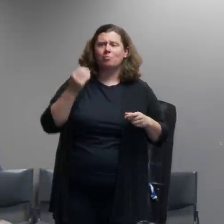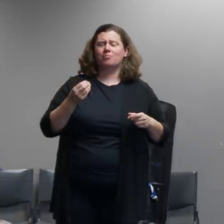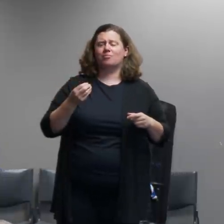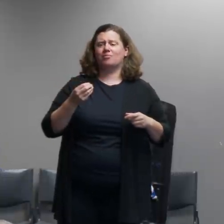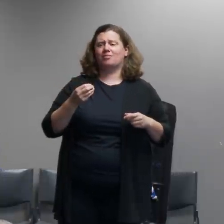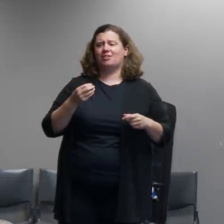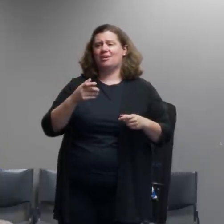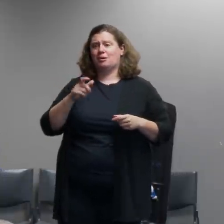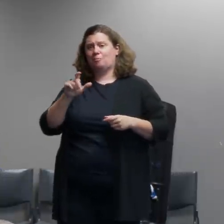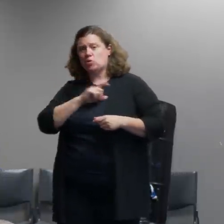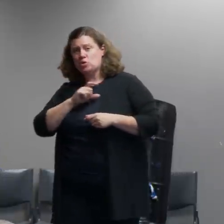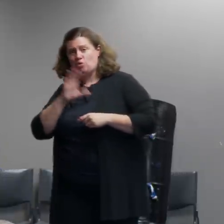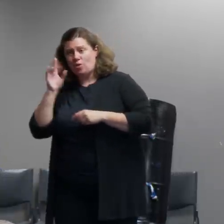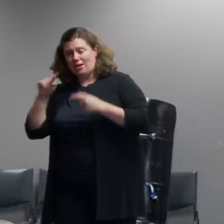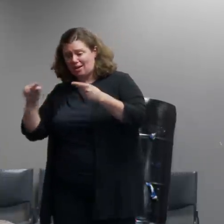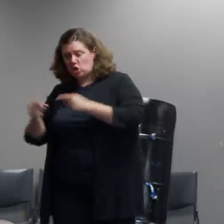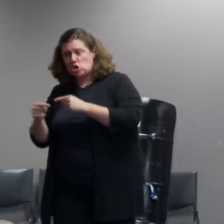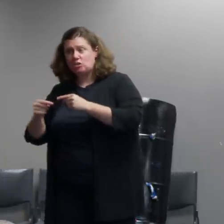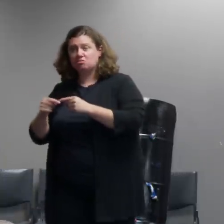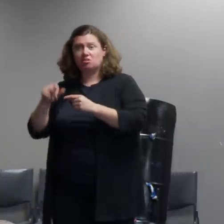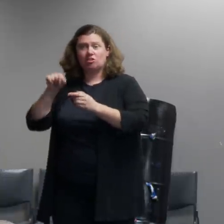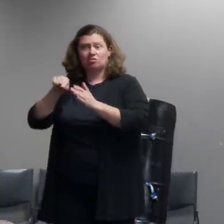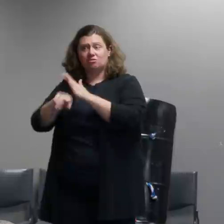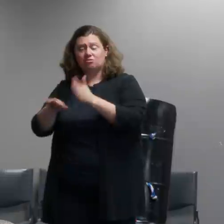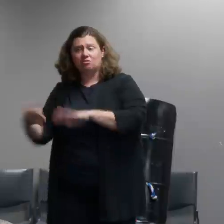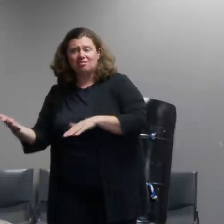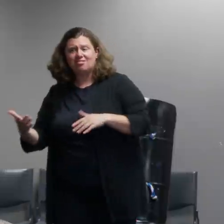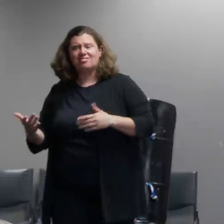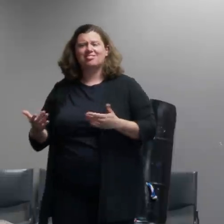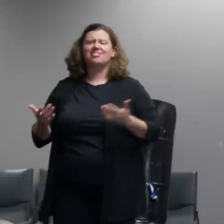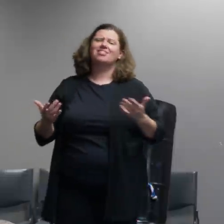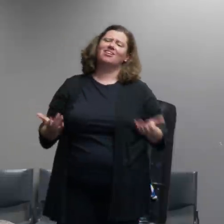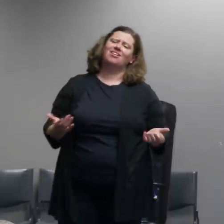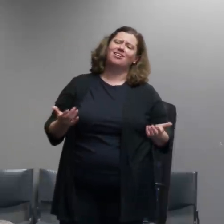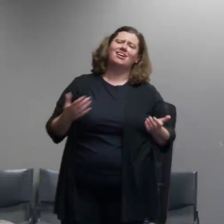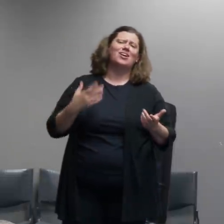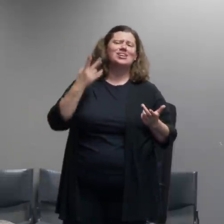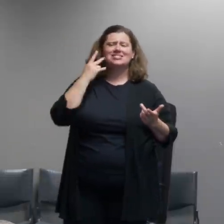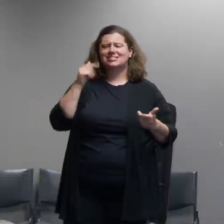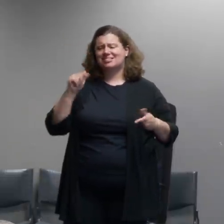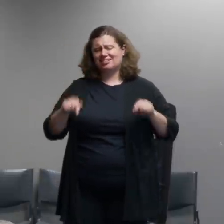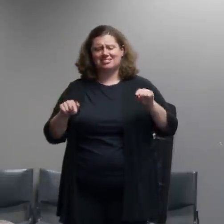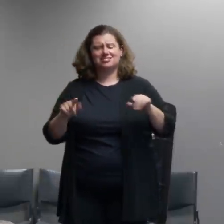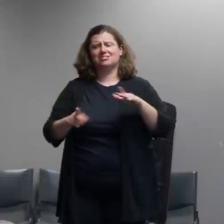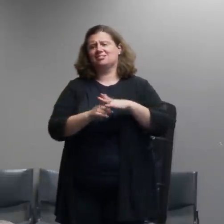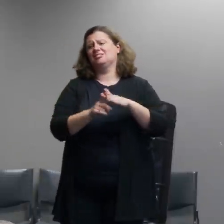community member seriously injured or killed you know we've seen some incidents where some of these fireworks don't quite get thrown far